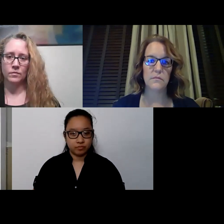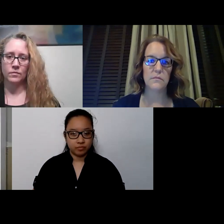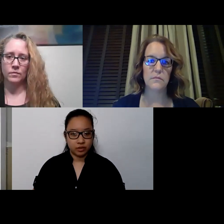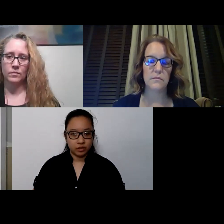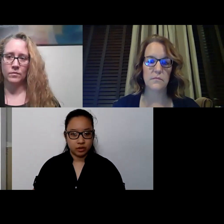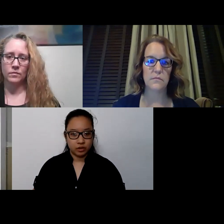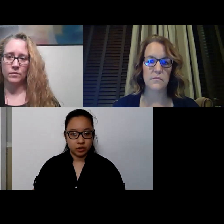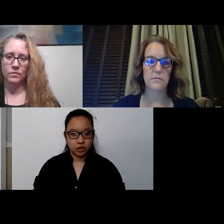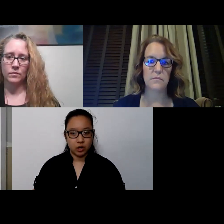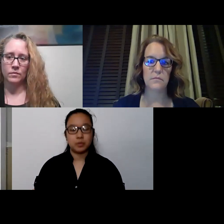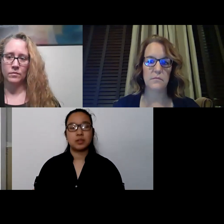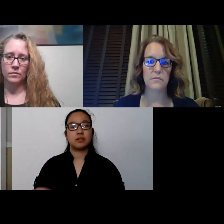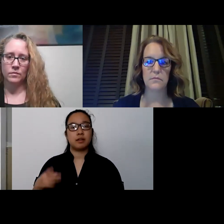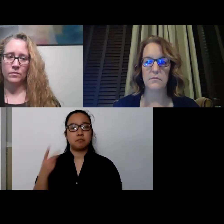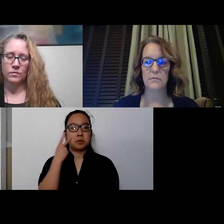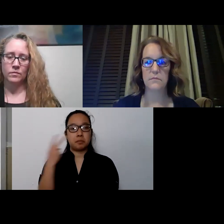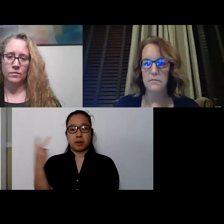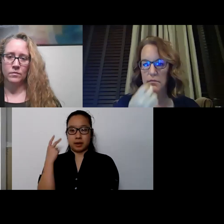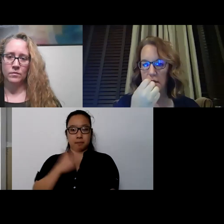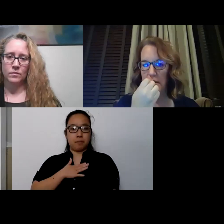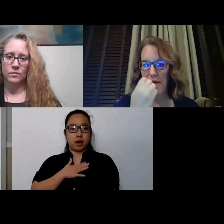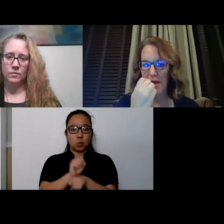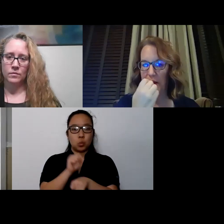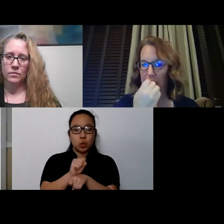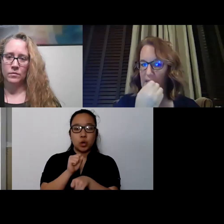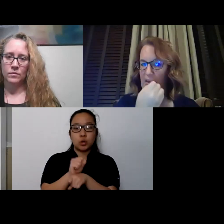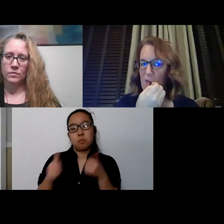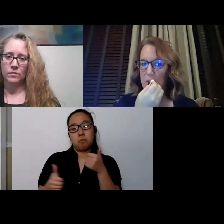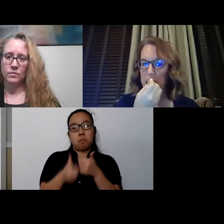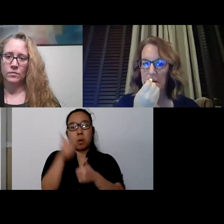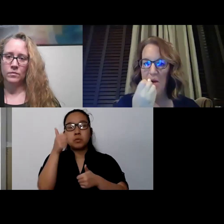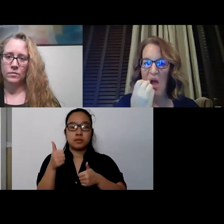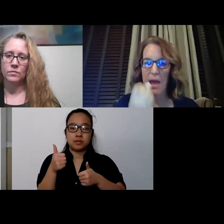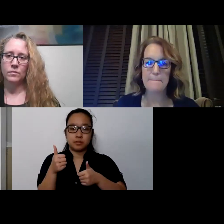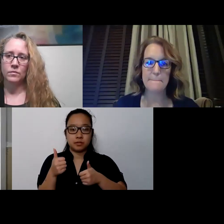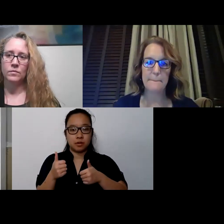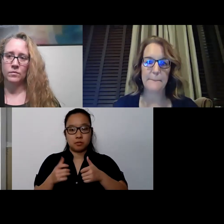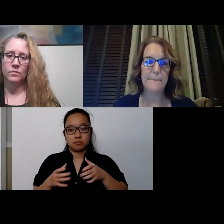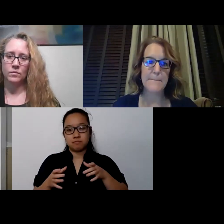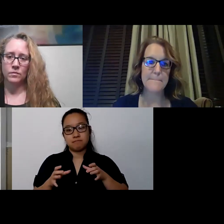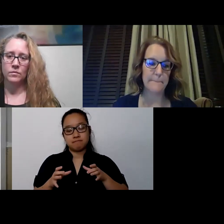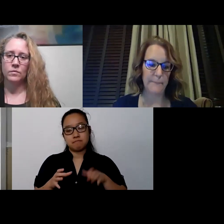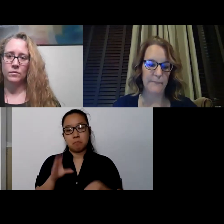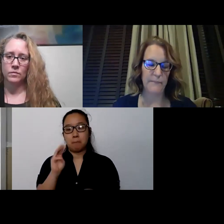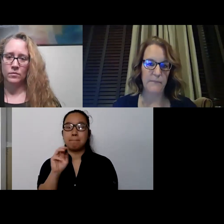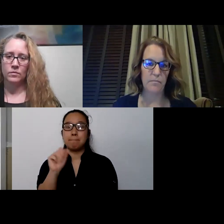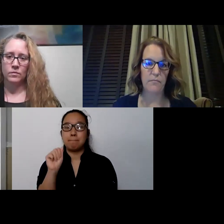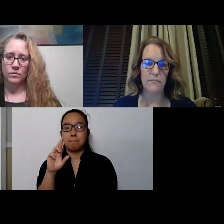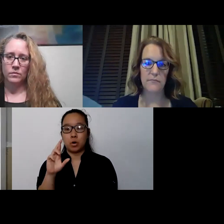a lot of the most marginalized people in our communities have lost their basic supports. So, for instance, libraries aren't open right now,